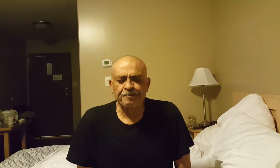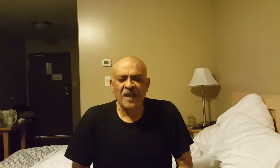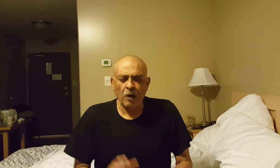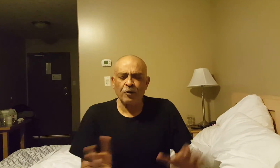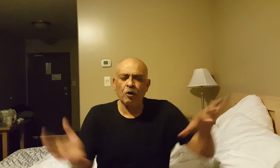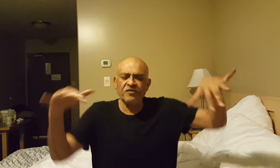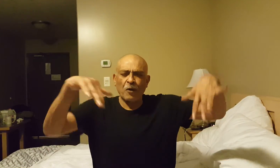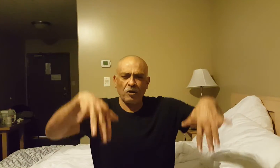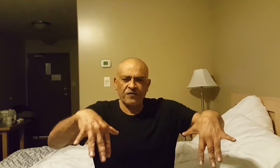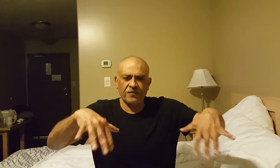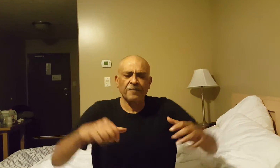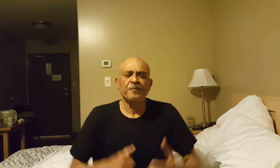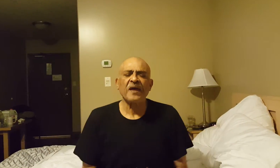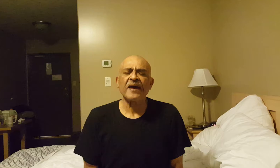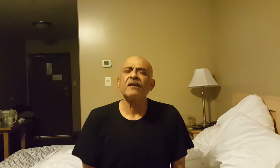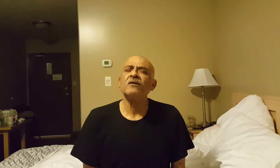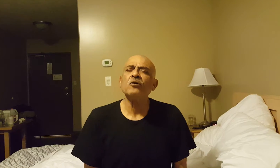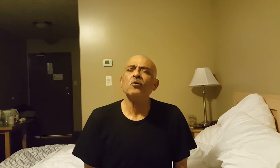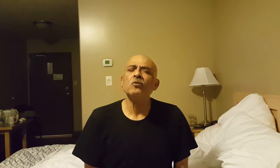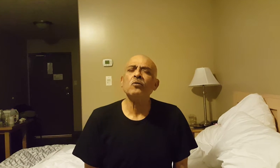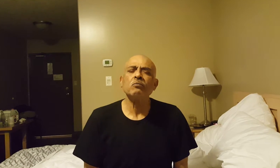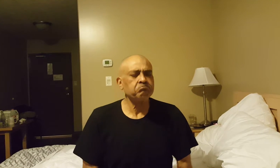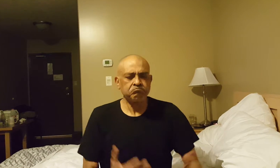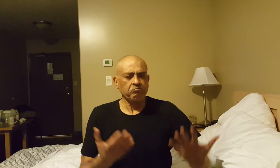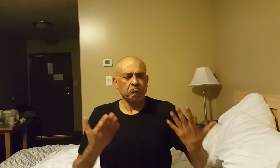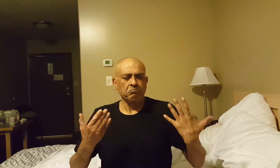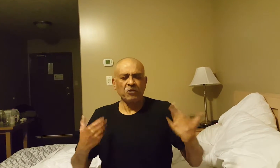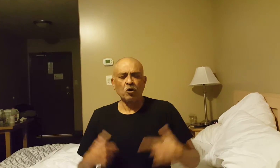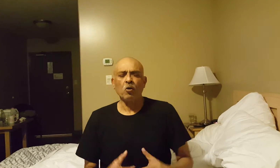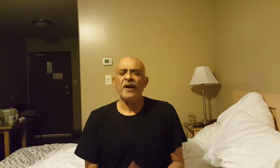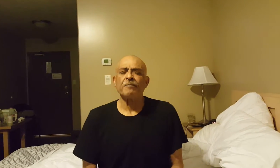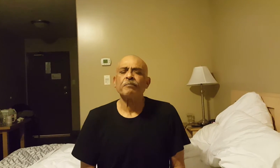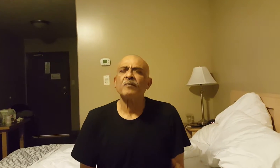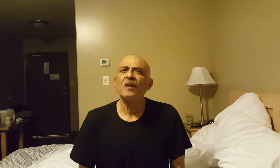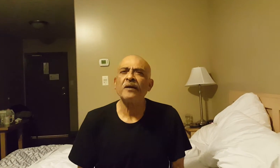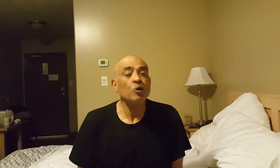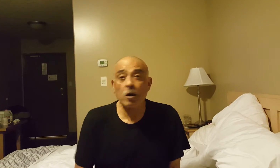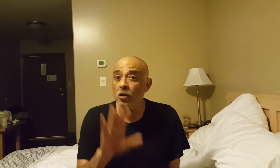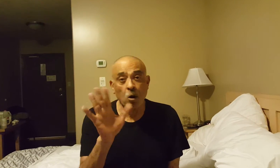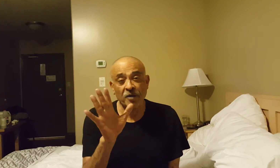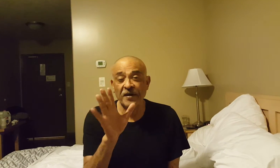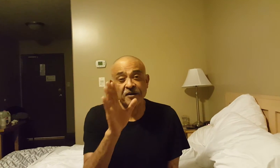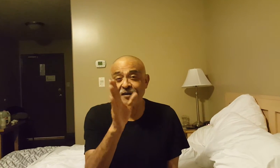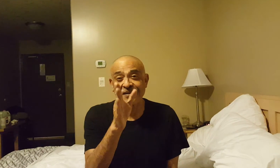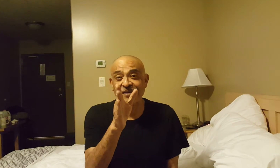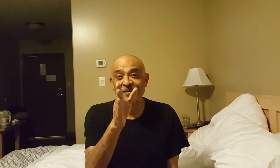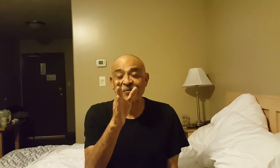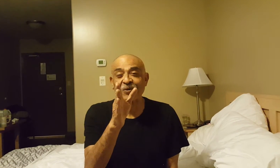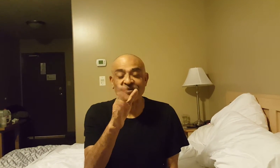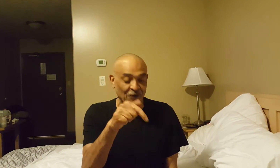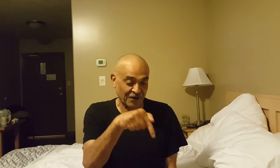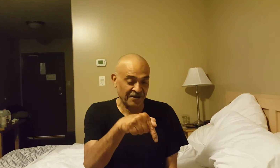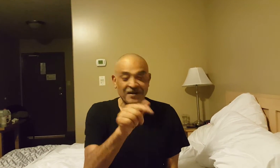now you close the box and you go away and you don't know if that explosion has occurred yet